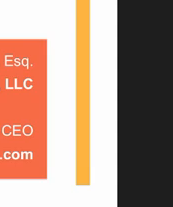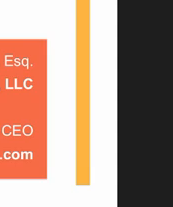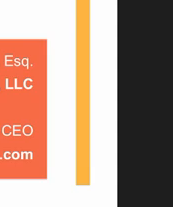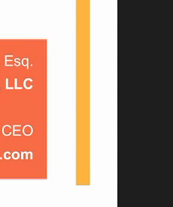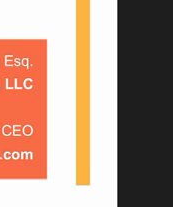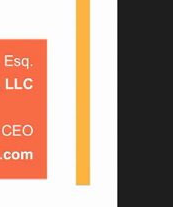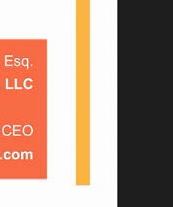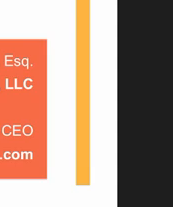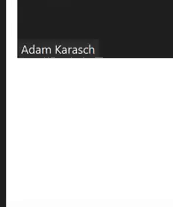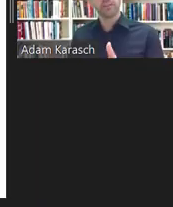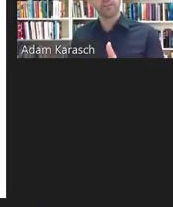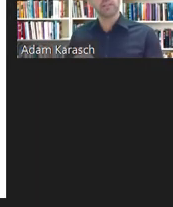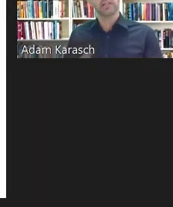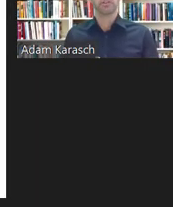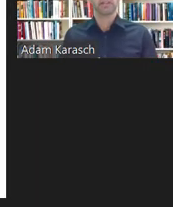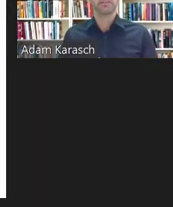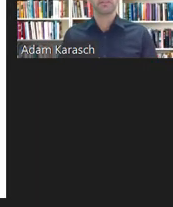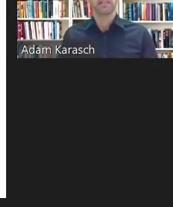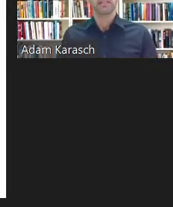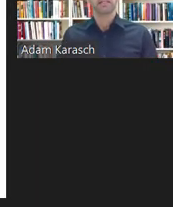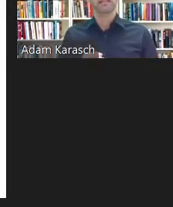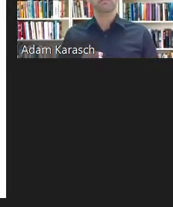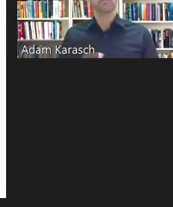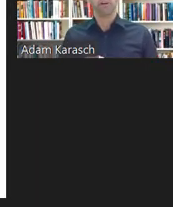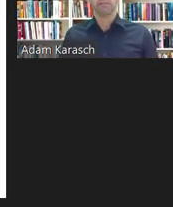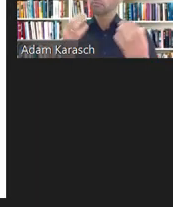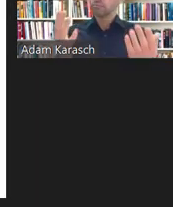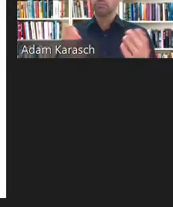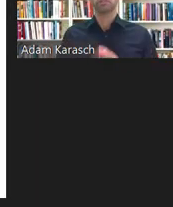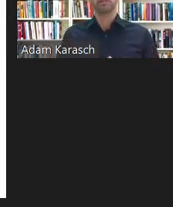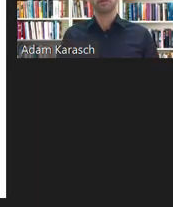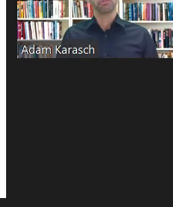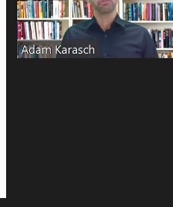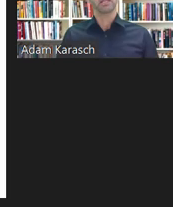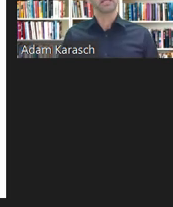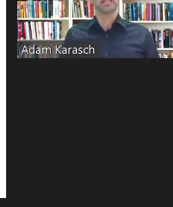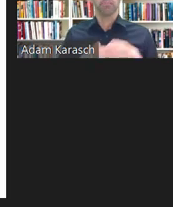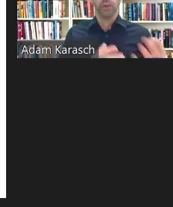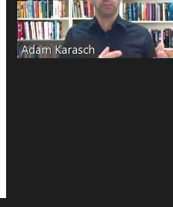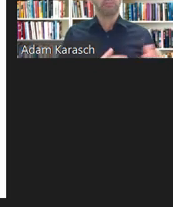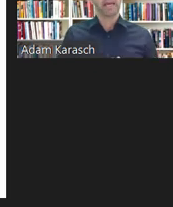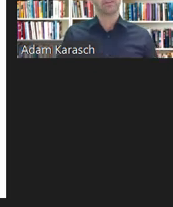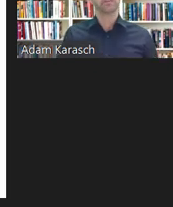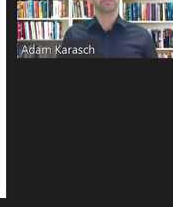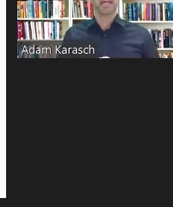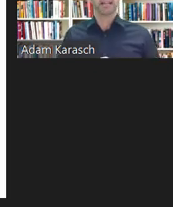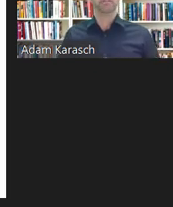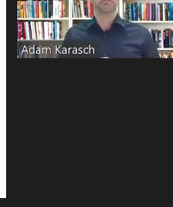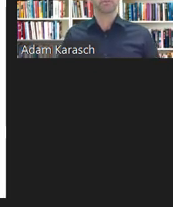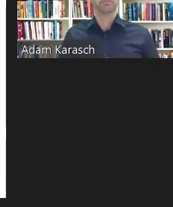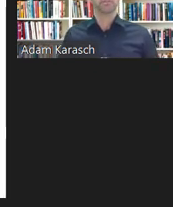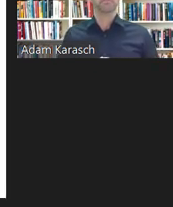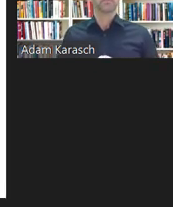and in-house counsel attorneys involved to some degree in employment matters at their firms.